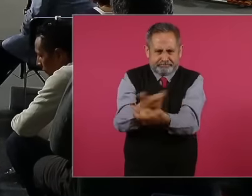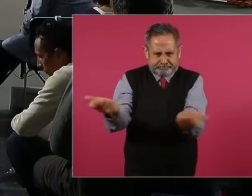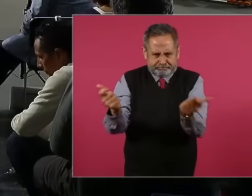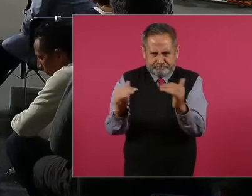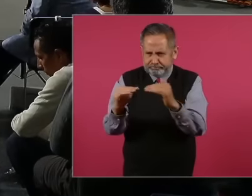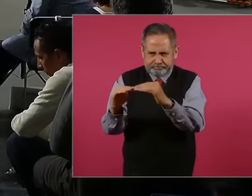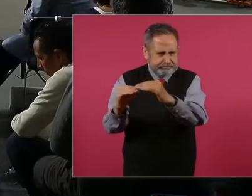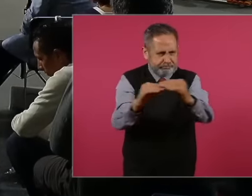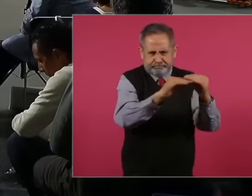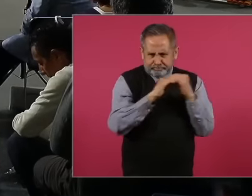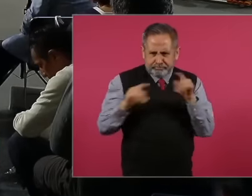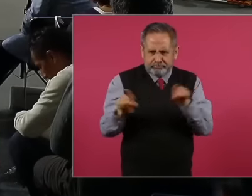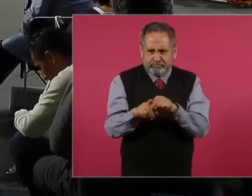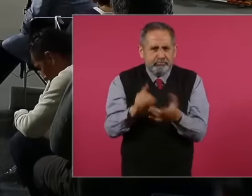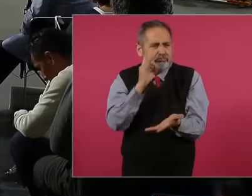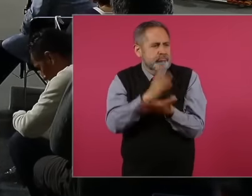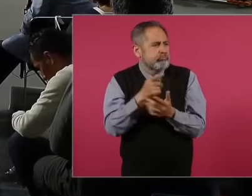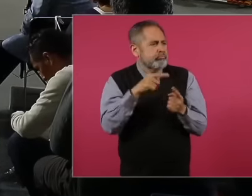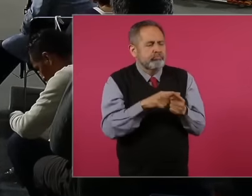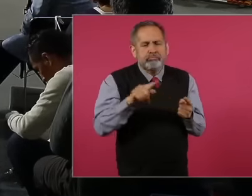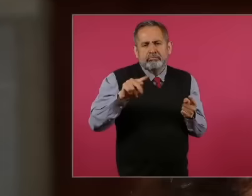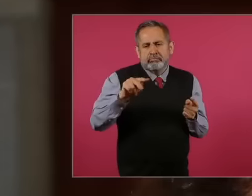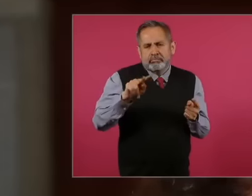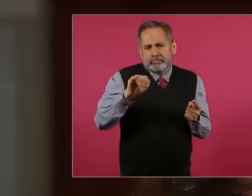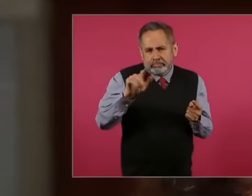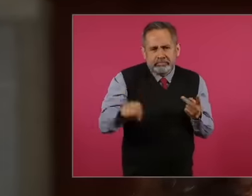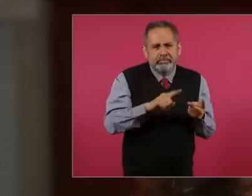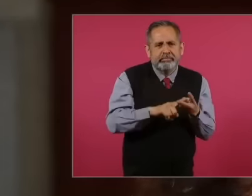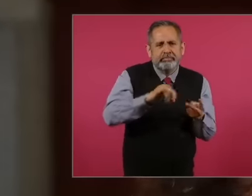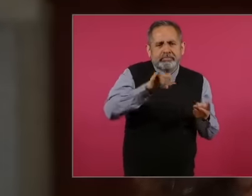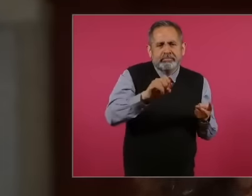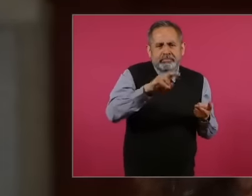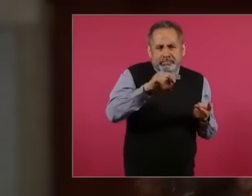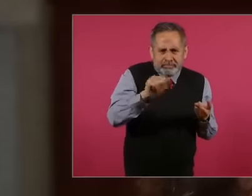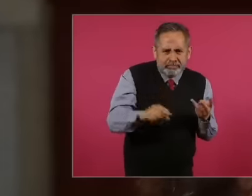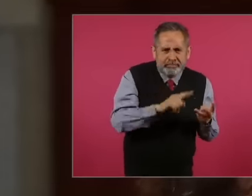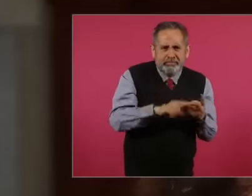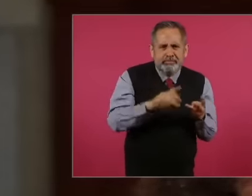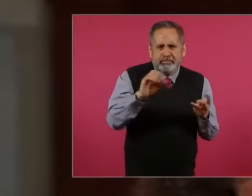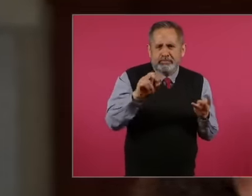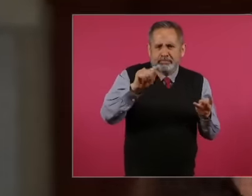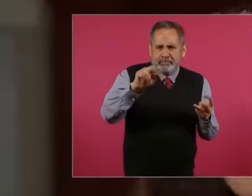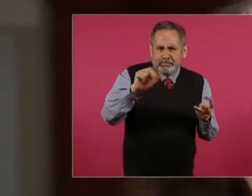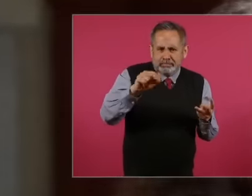the media, not only between Televisa and the day and contralínea, they are telling me that you gave them